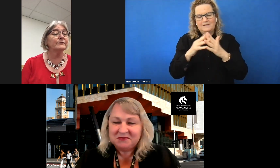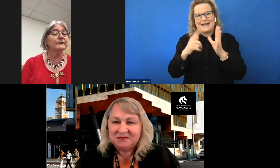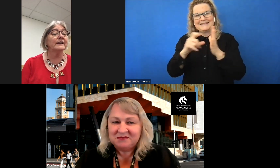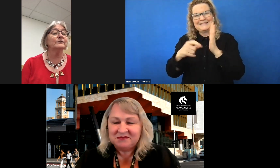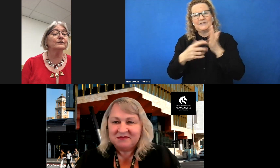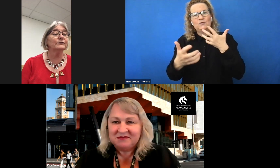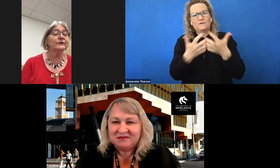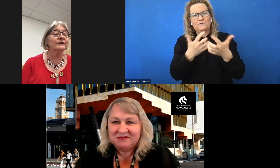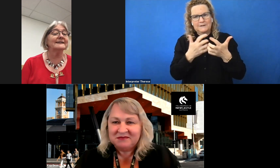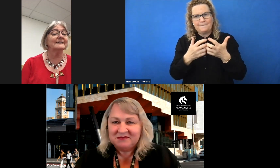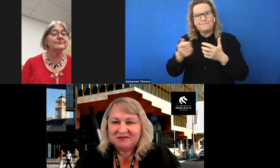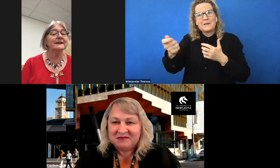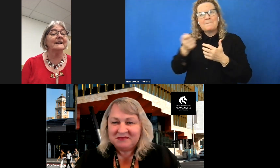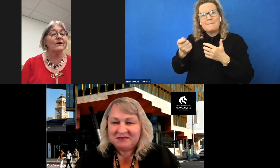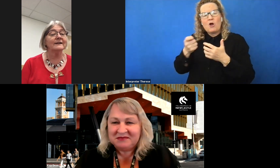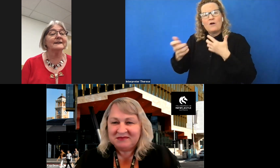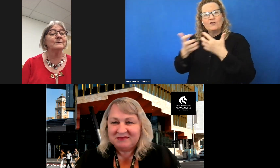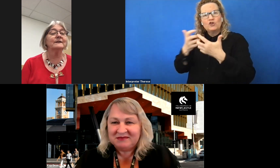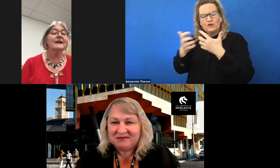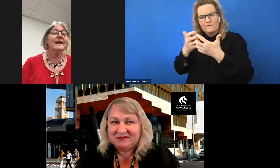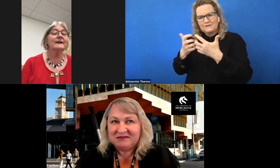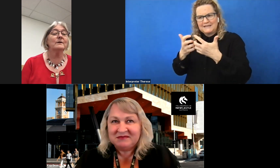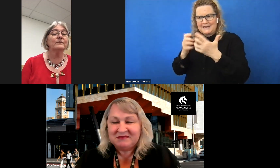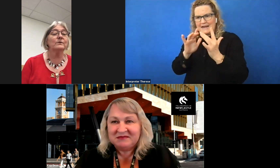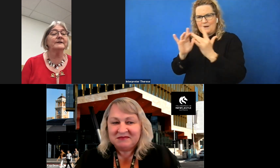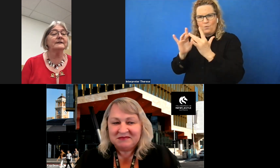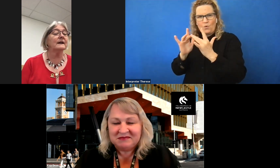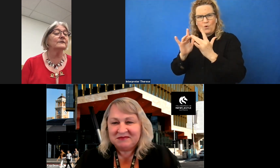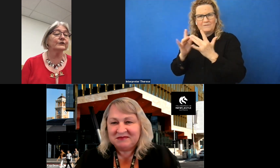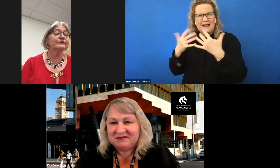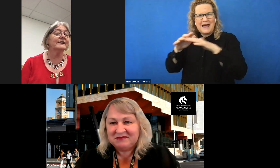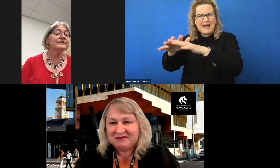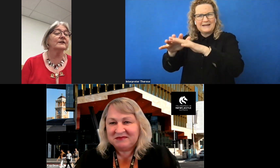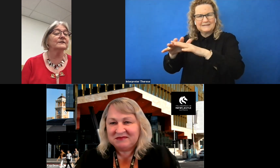UDAN, university disability alliance network, and helped form TEDCA, tertiary, education,